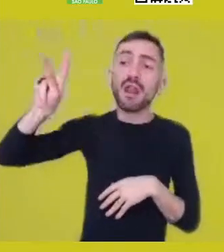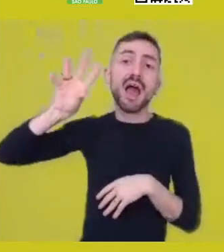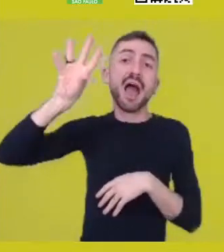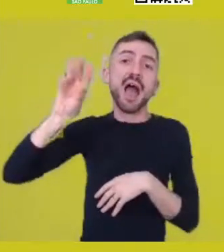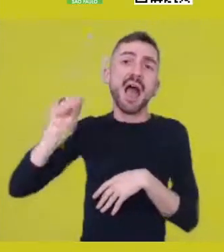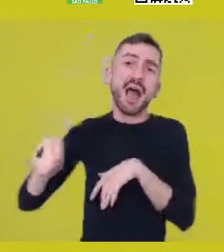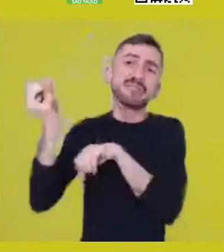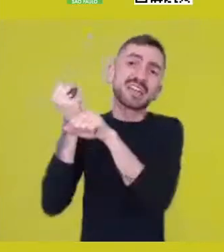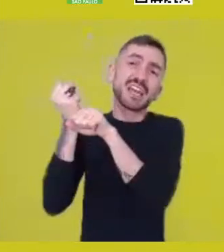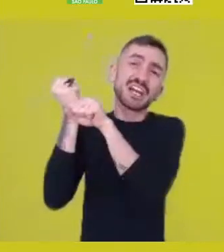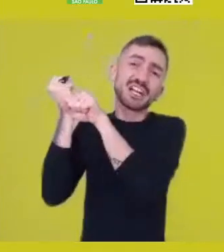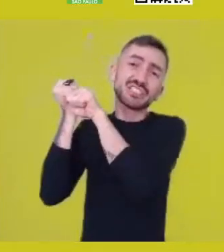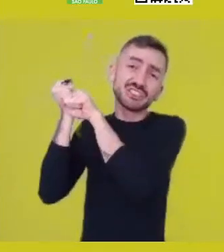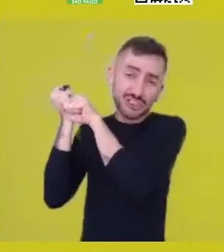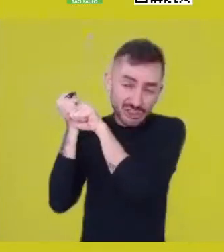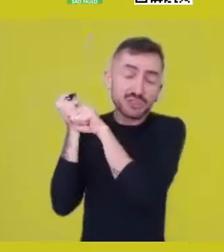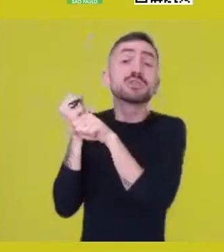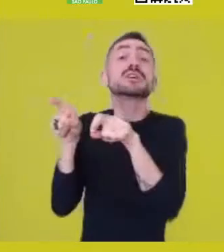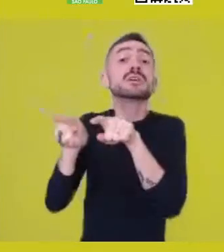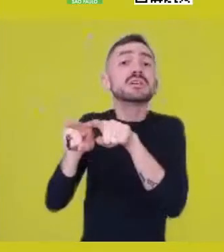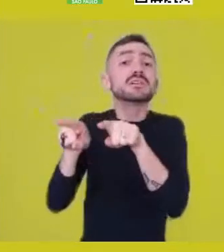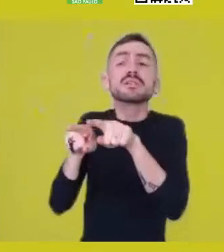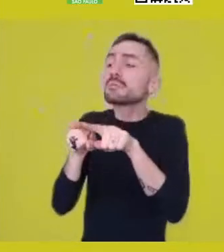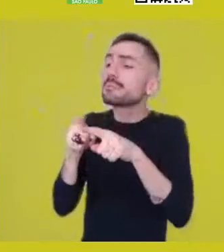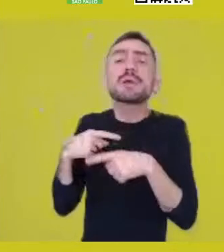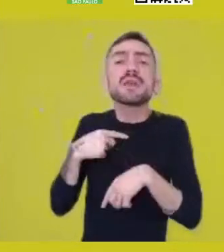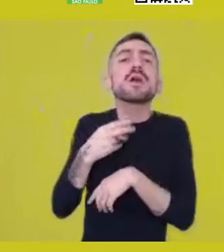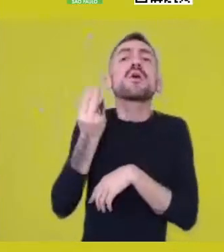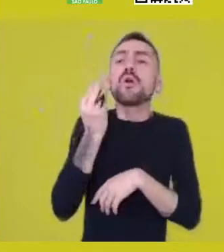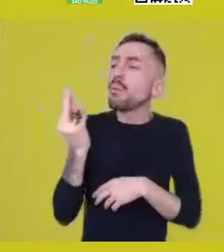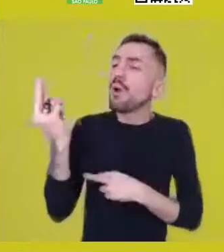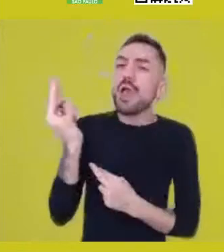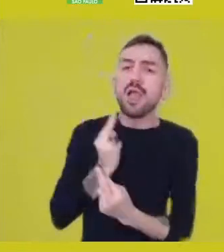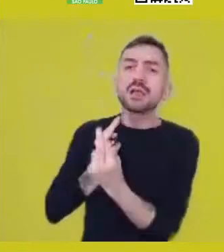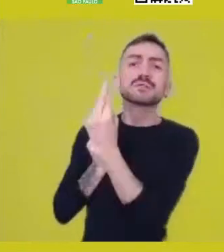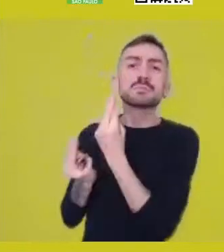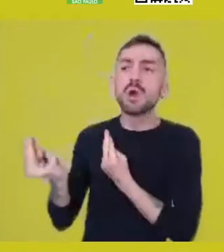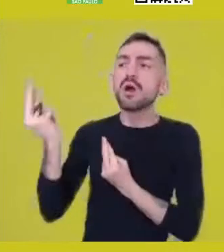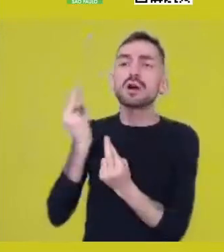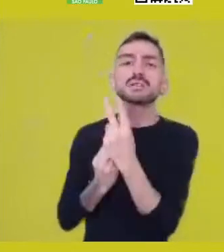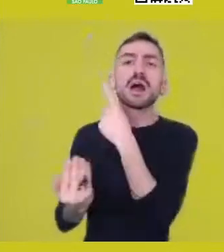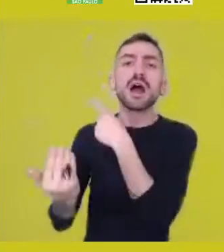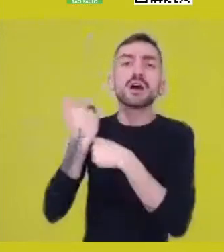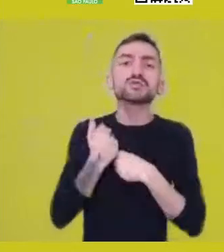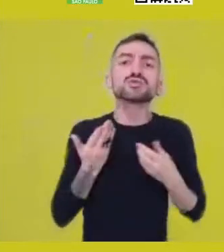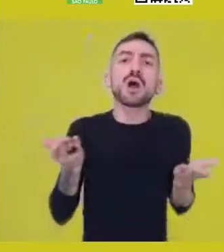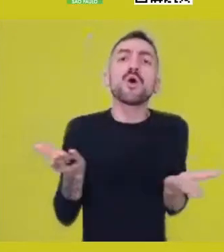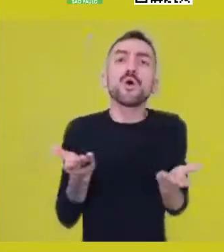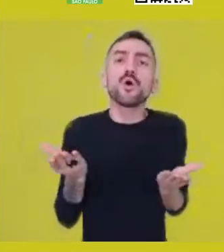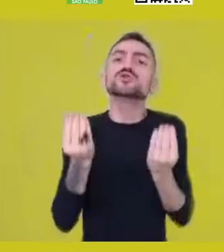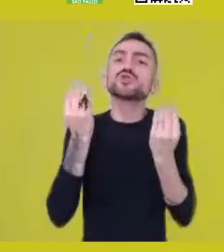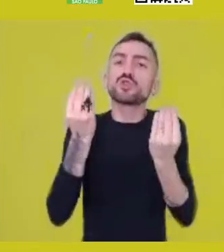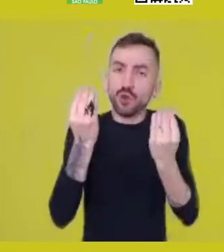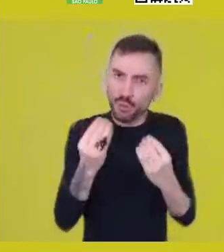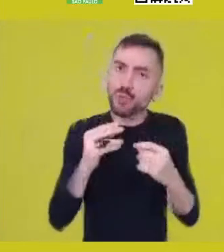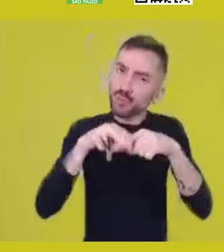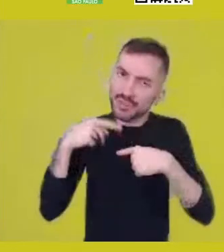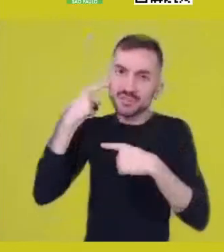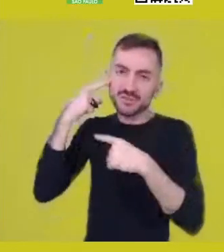and what answers they may bring to the present day. That’s what I’ve been trying to investigate in my paper.